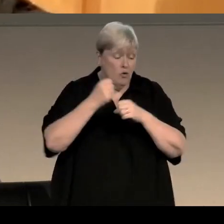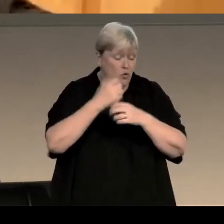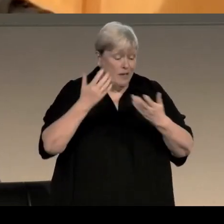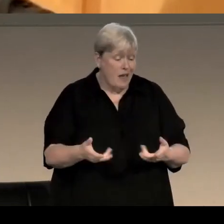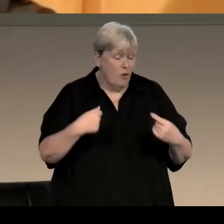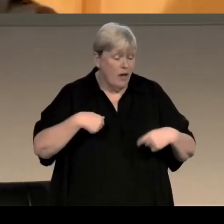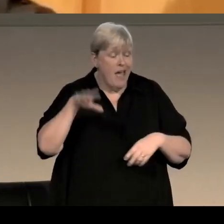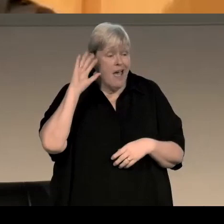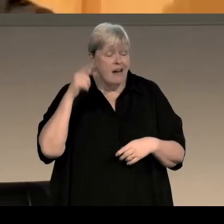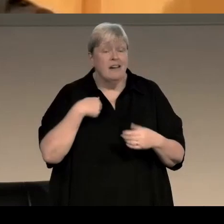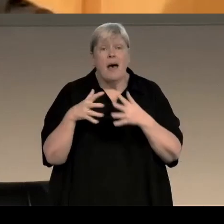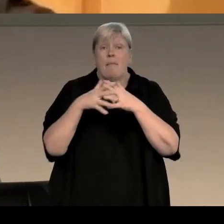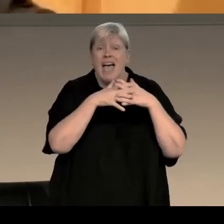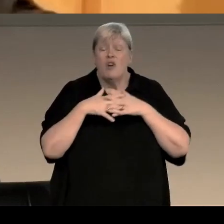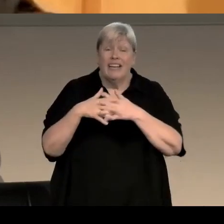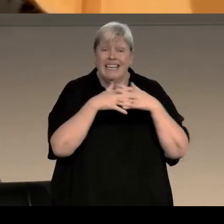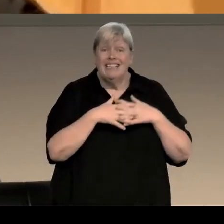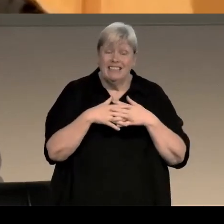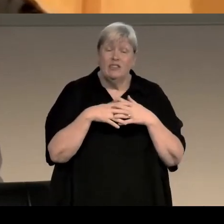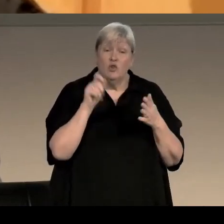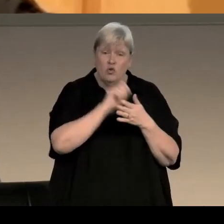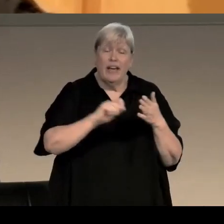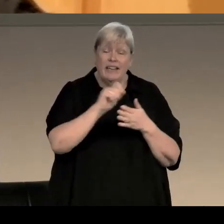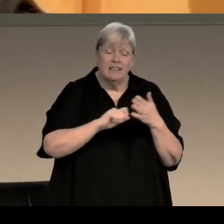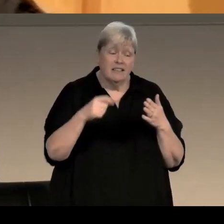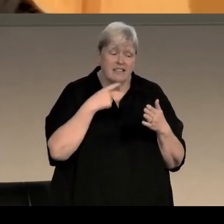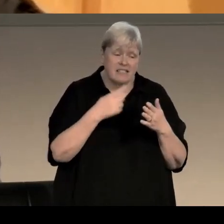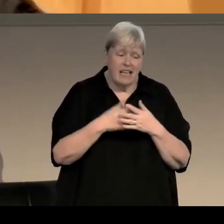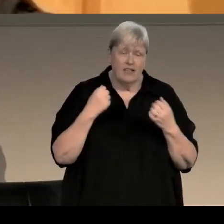I heard the American writer E.L Doctorow calling it "driving at night" writing,